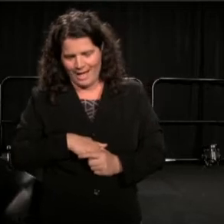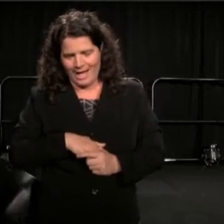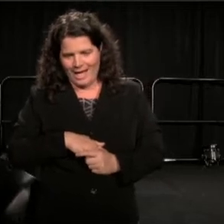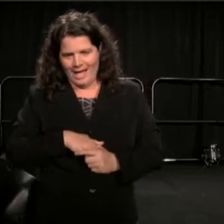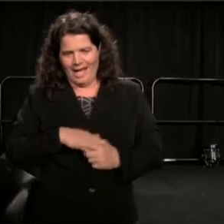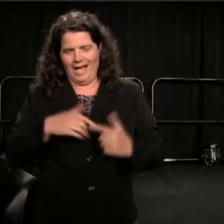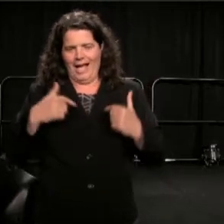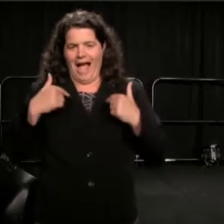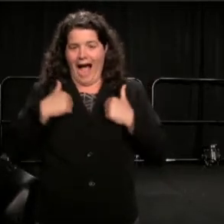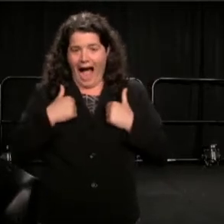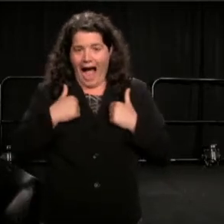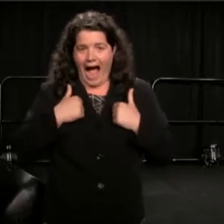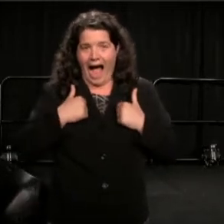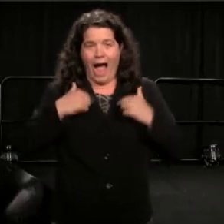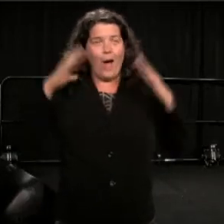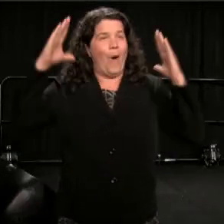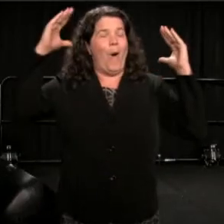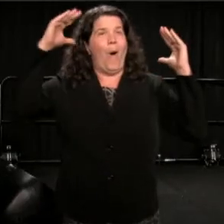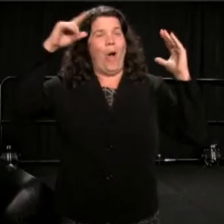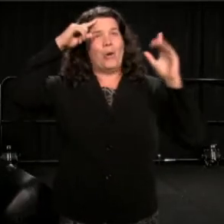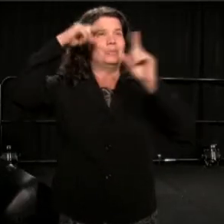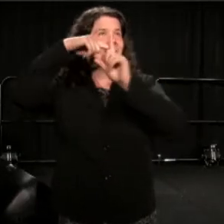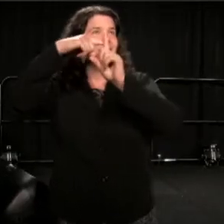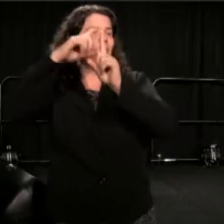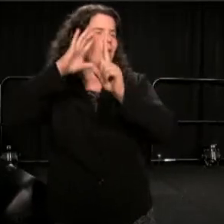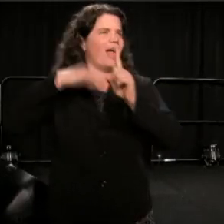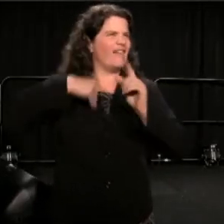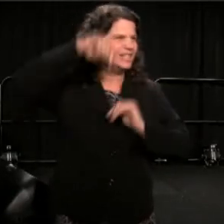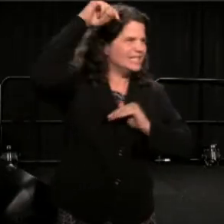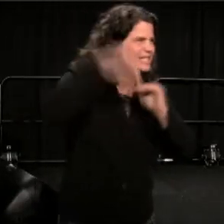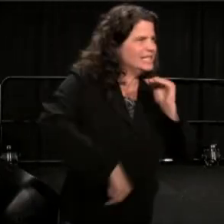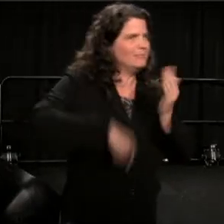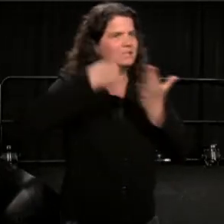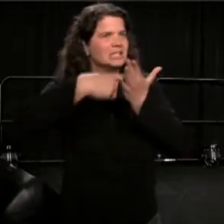a deep dive into different ideas about art and theater,